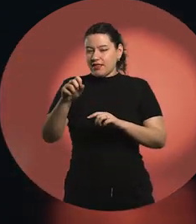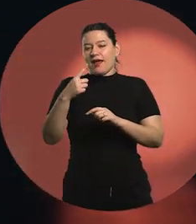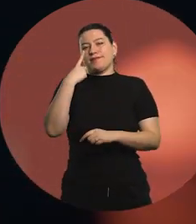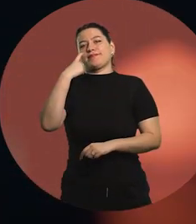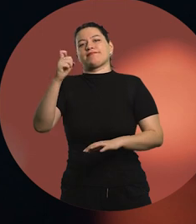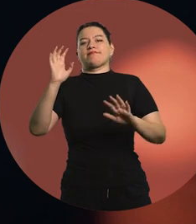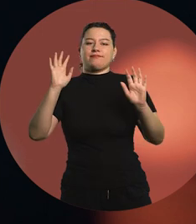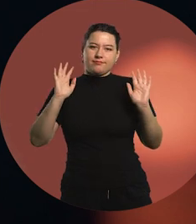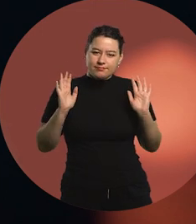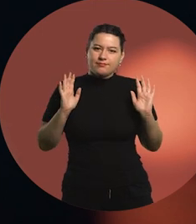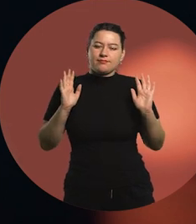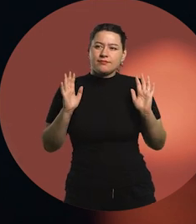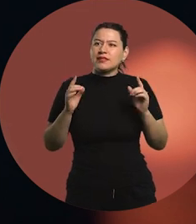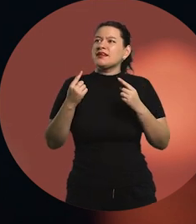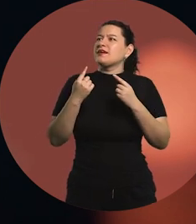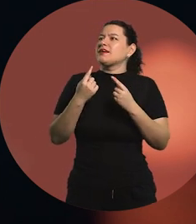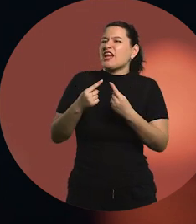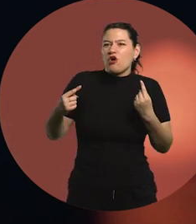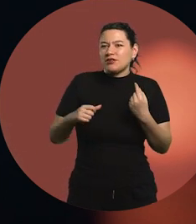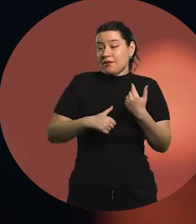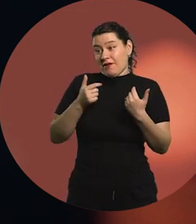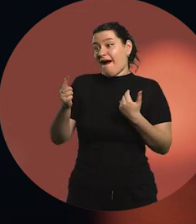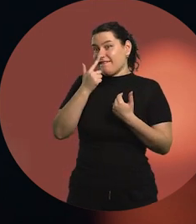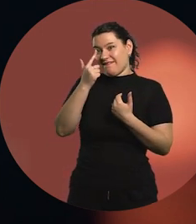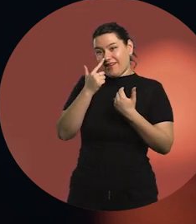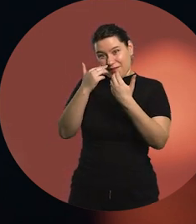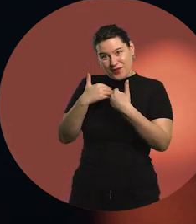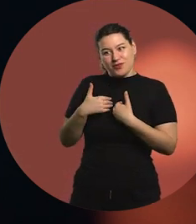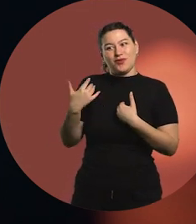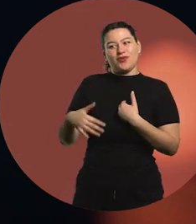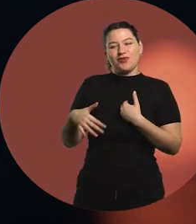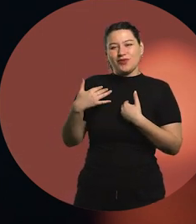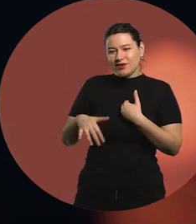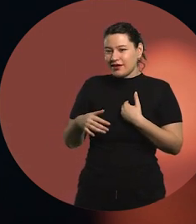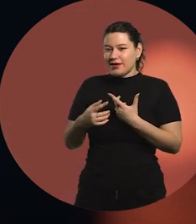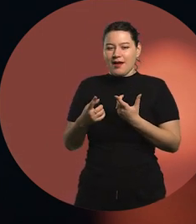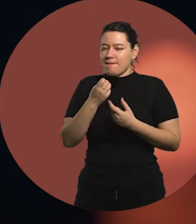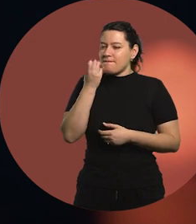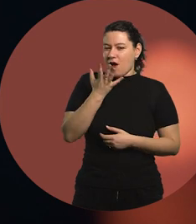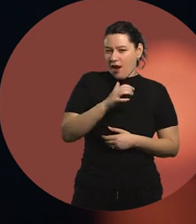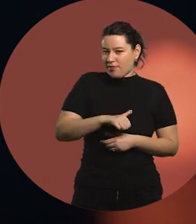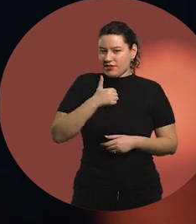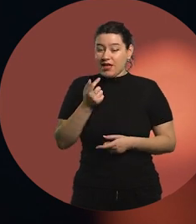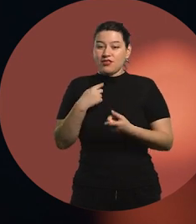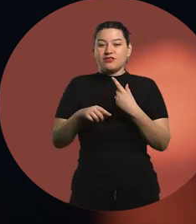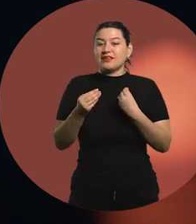What did I hold on to? Interesting question. I held on to what I did best,